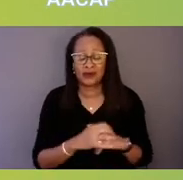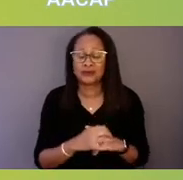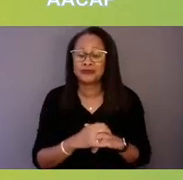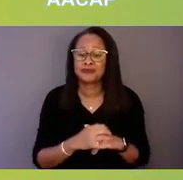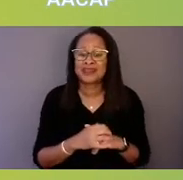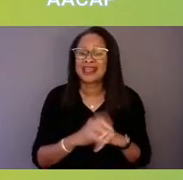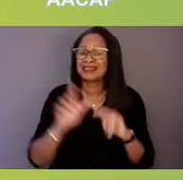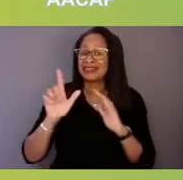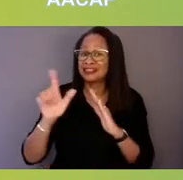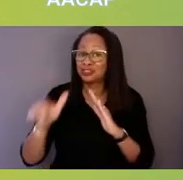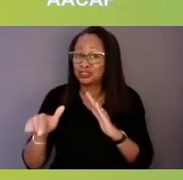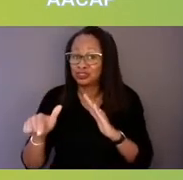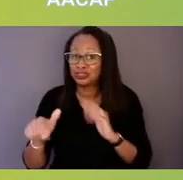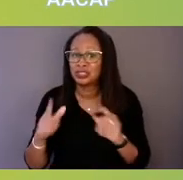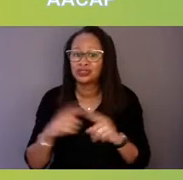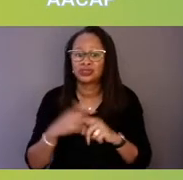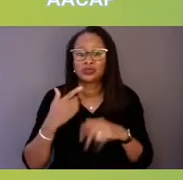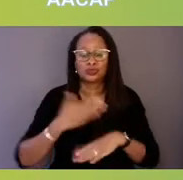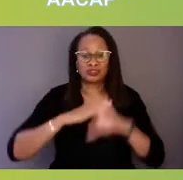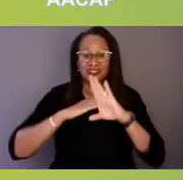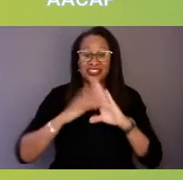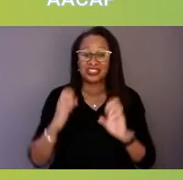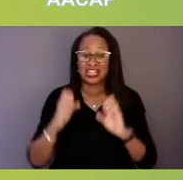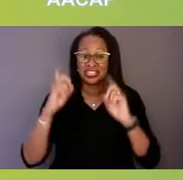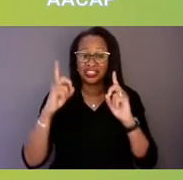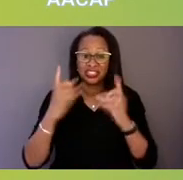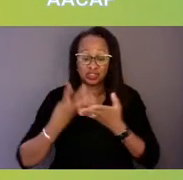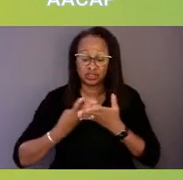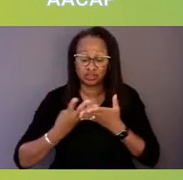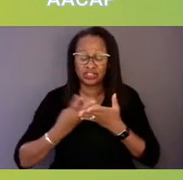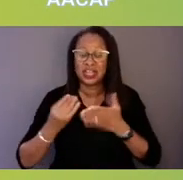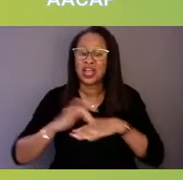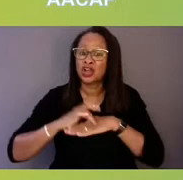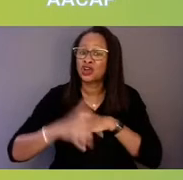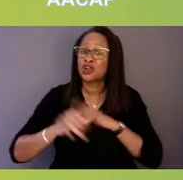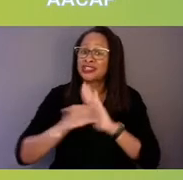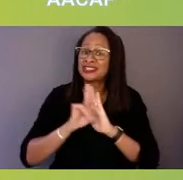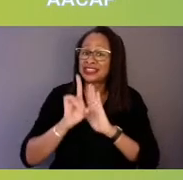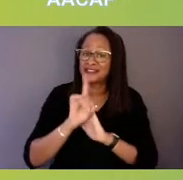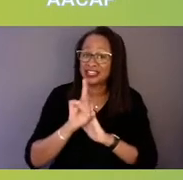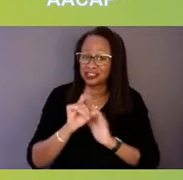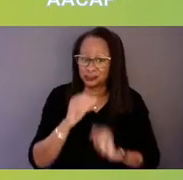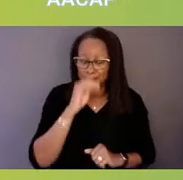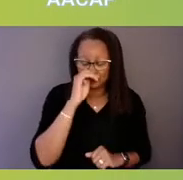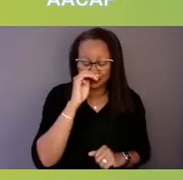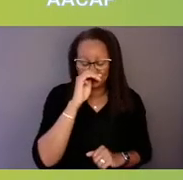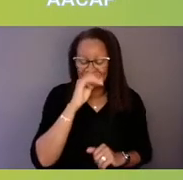to prevention education screening and early identification. So we would prefer that folks not end up in crisis,